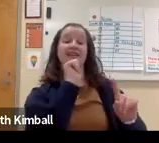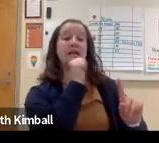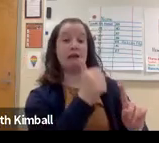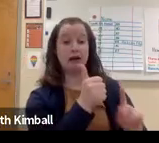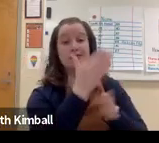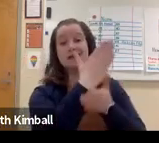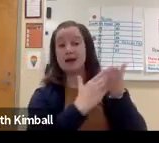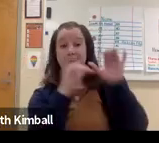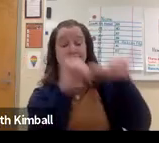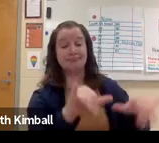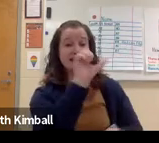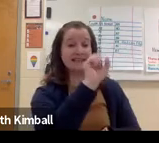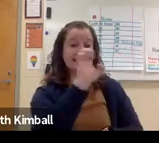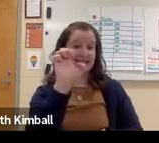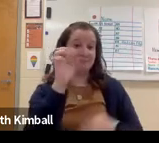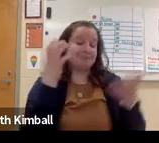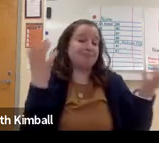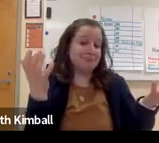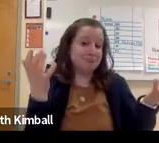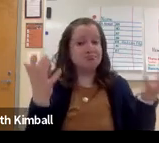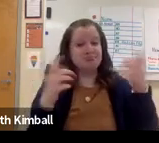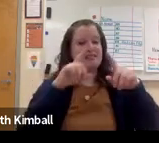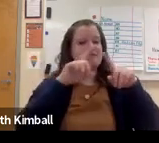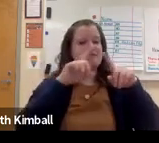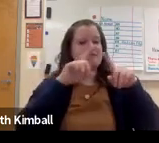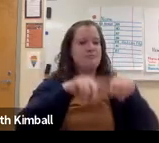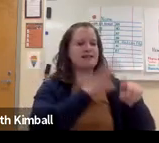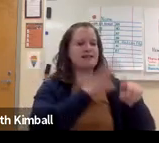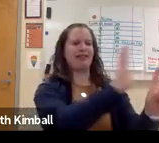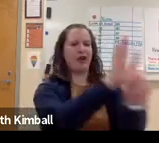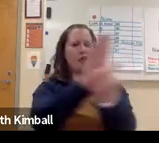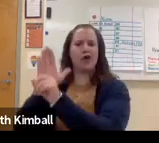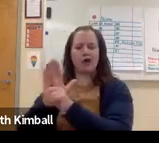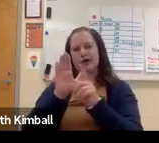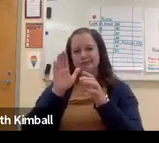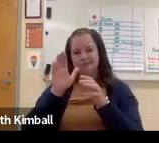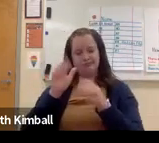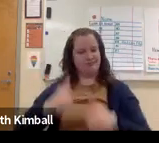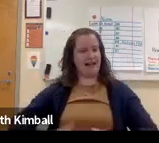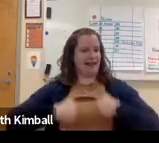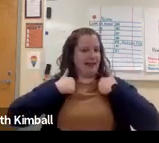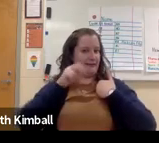absolutely, they will. But if not, then some do stick with Signing Exact English.